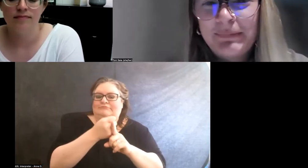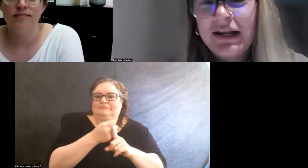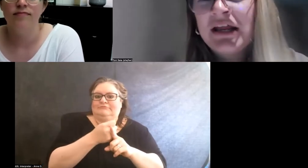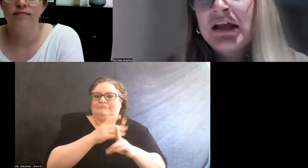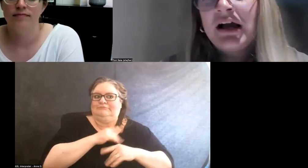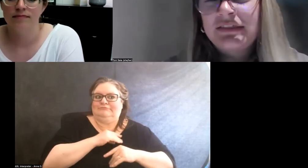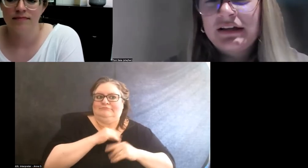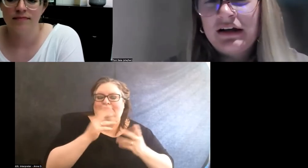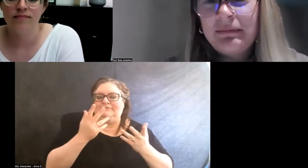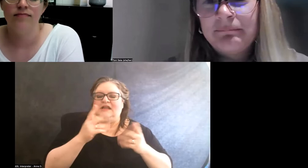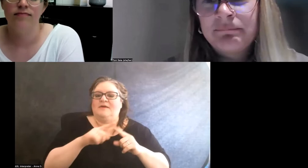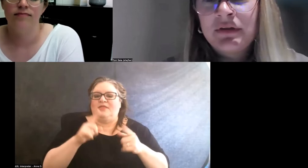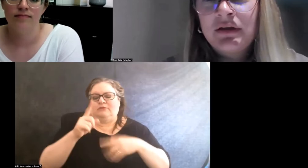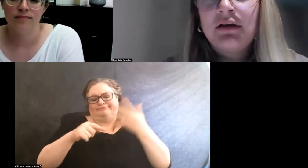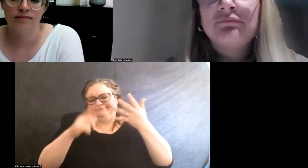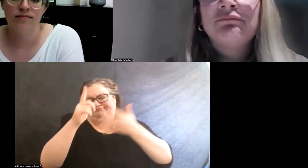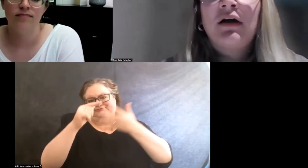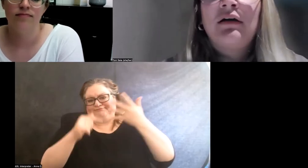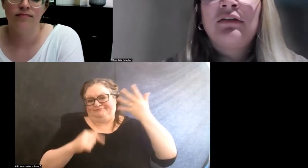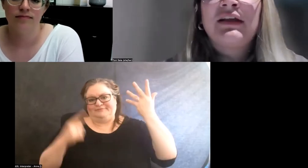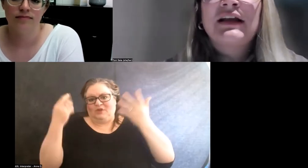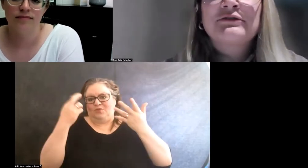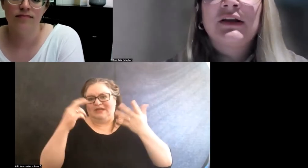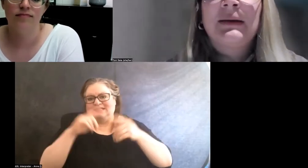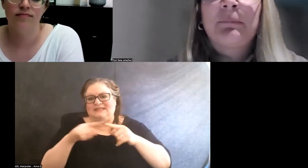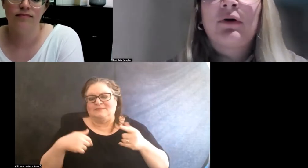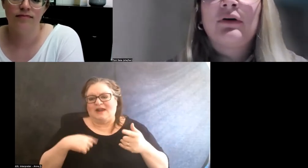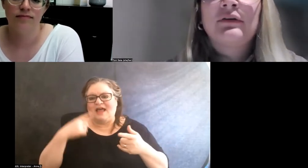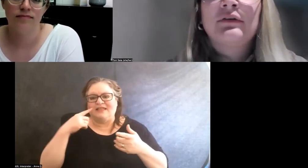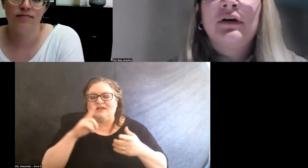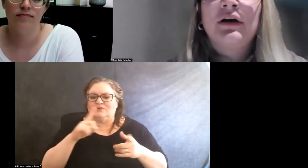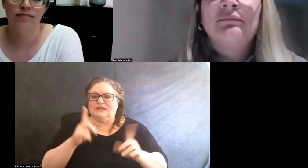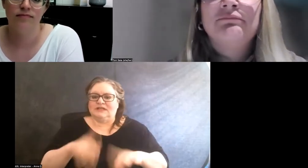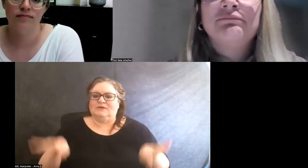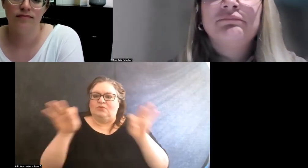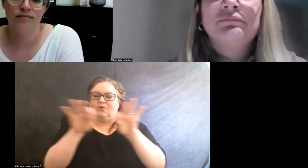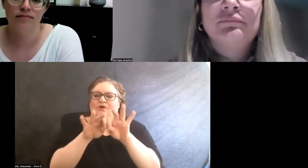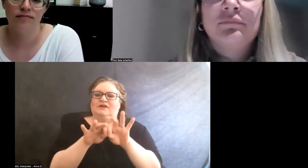but I think it's really important to just hold,